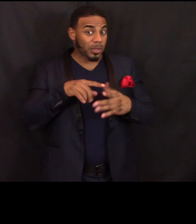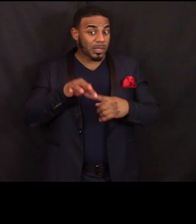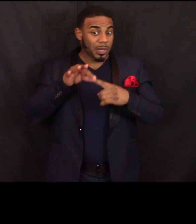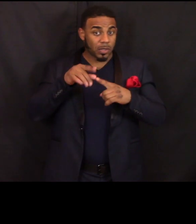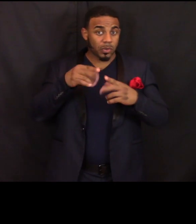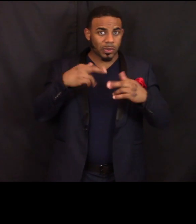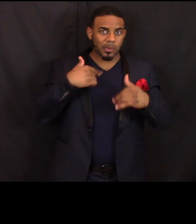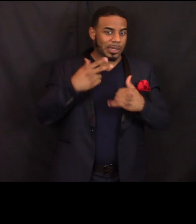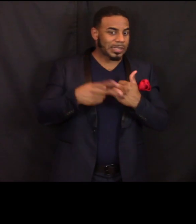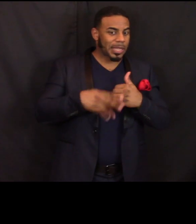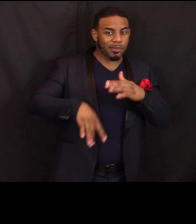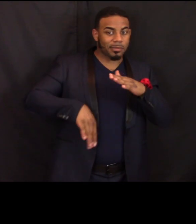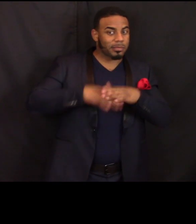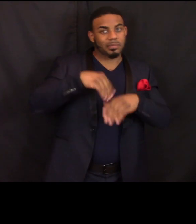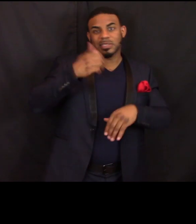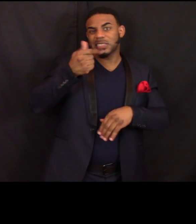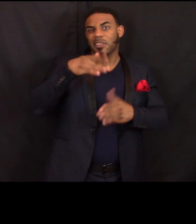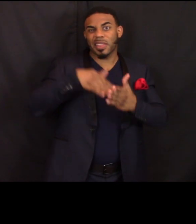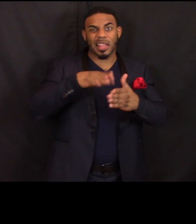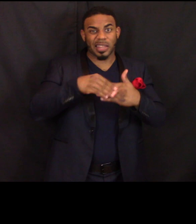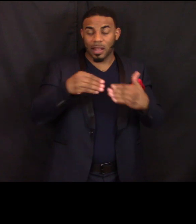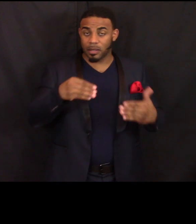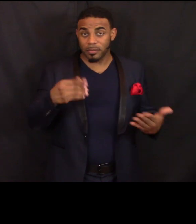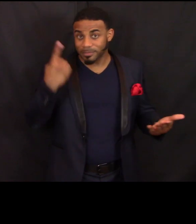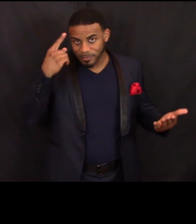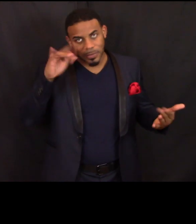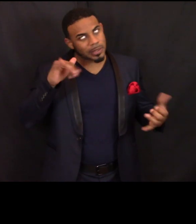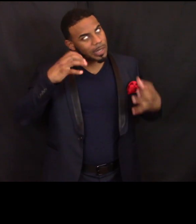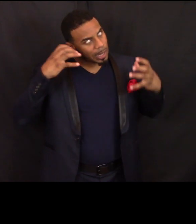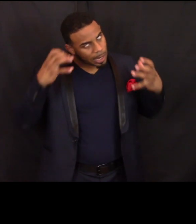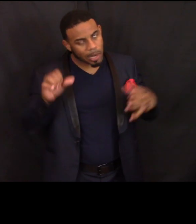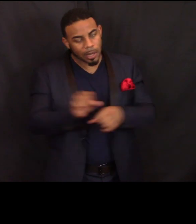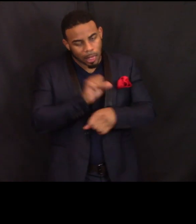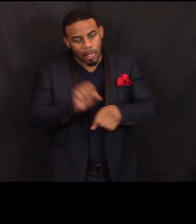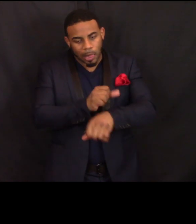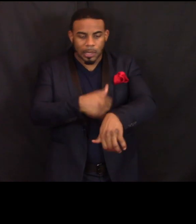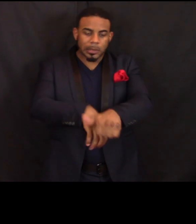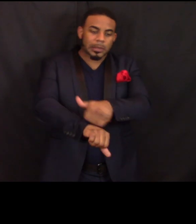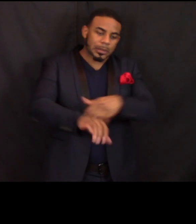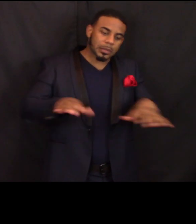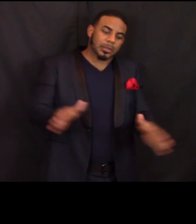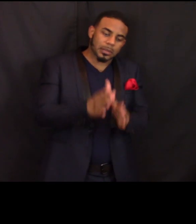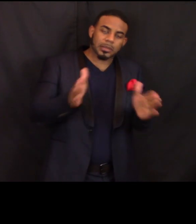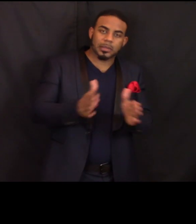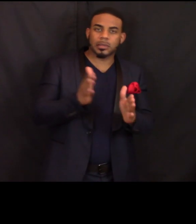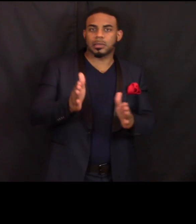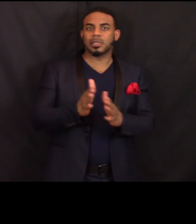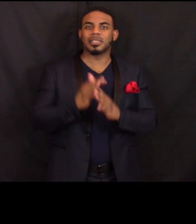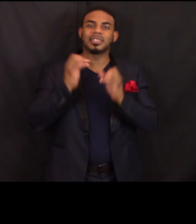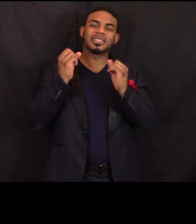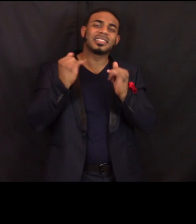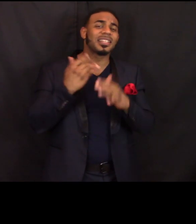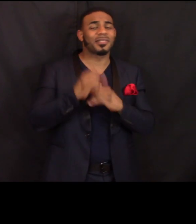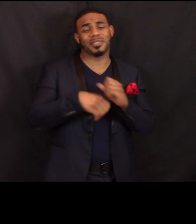because you know that's a lot of work to prepare several years worth of prior year or amended returns.